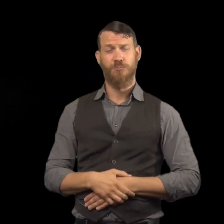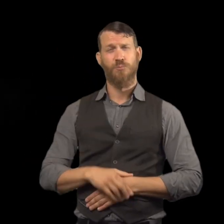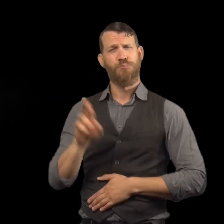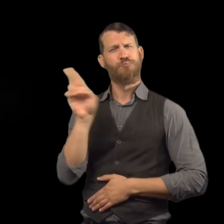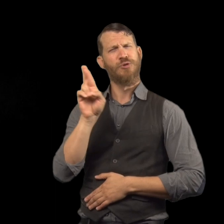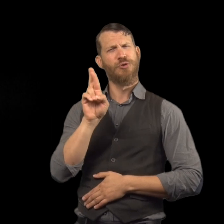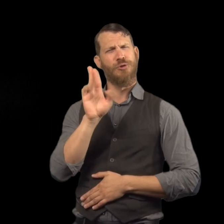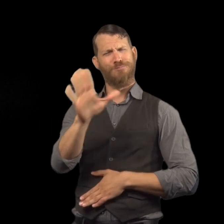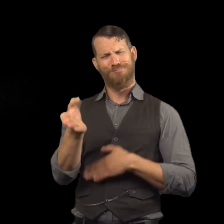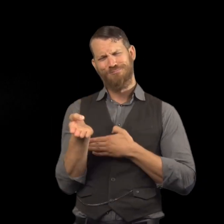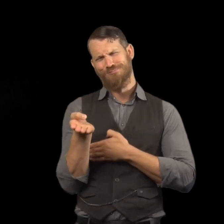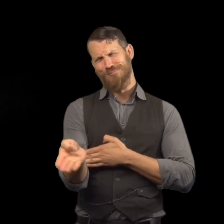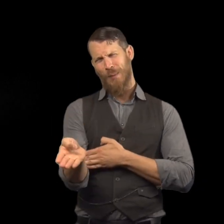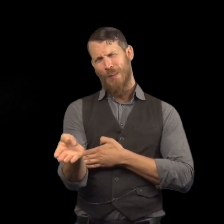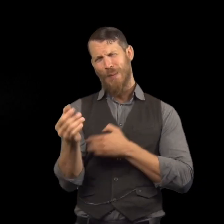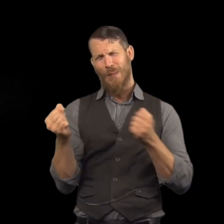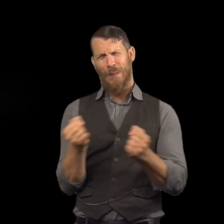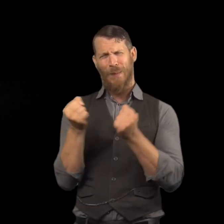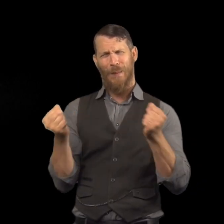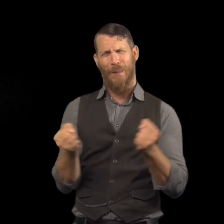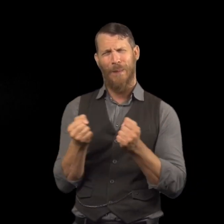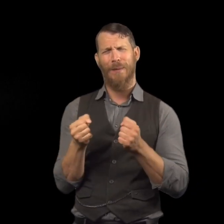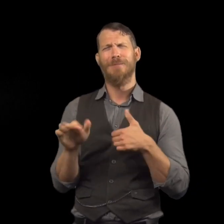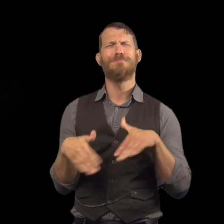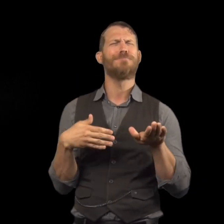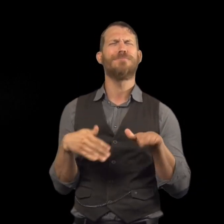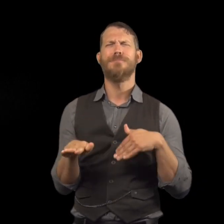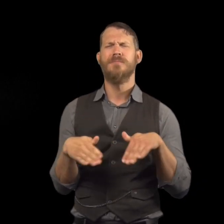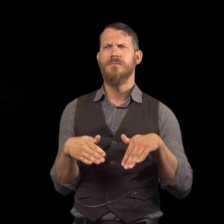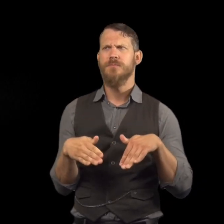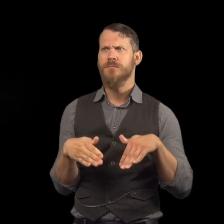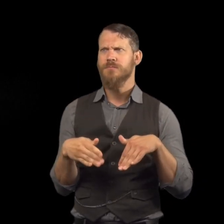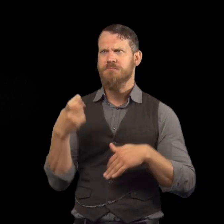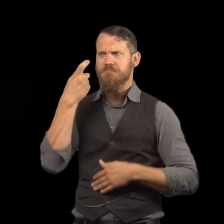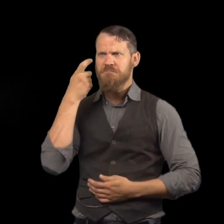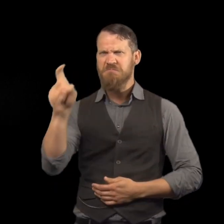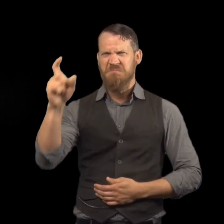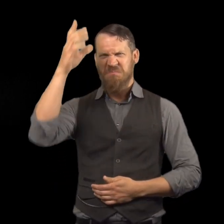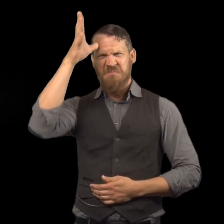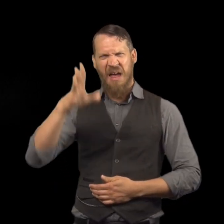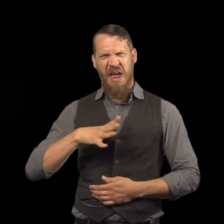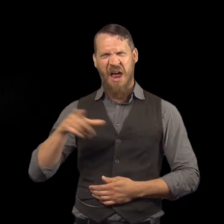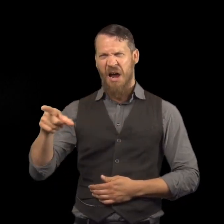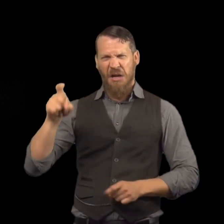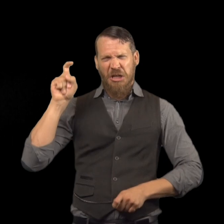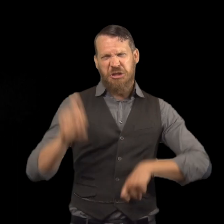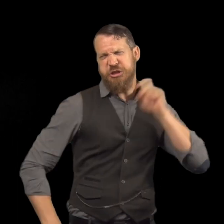a strange story that happened some time ago, and he wanted to tell Utterson. And he said it was a cold winter morning.